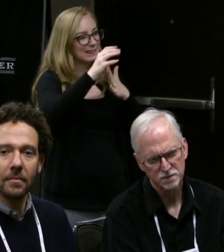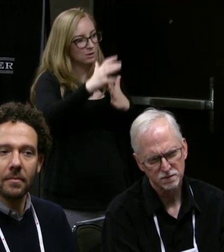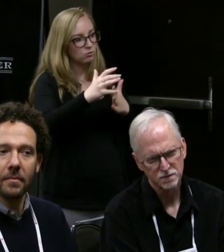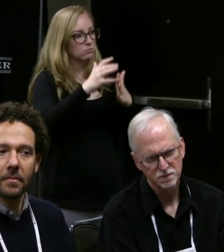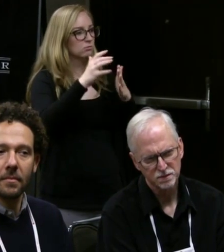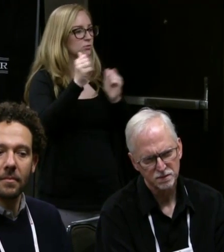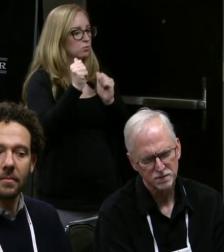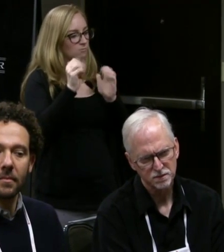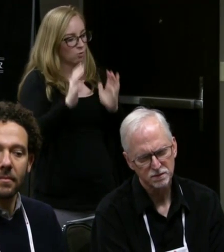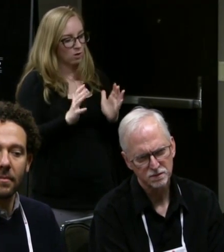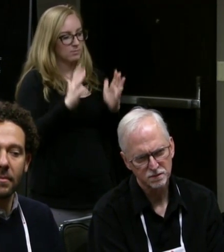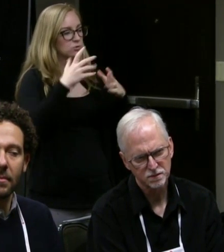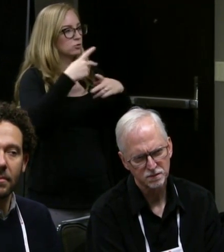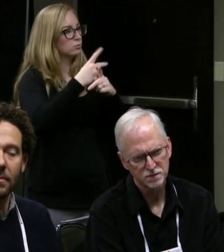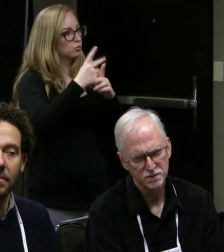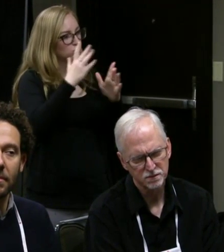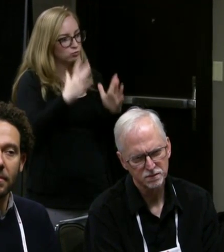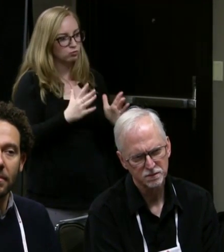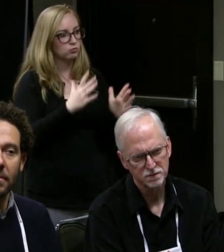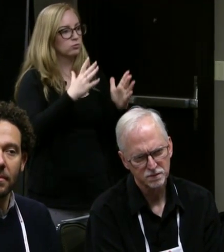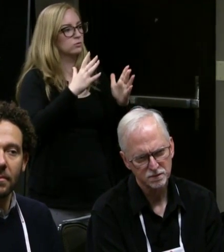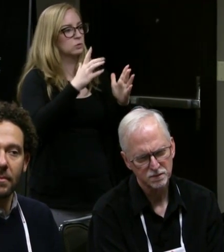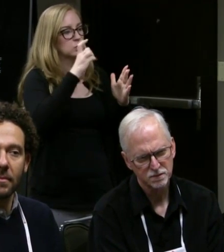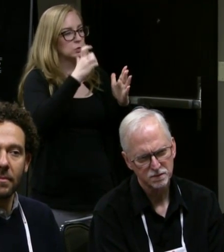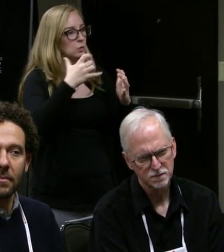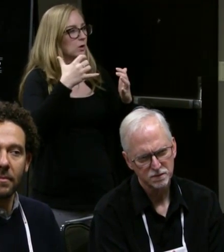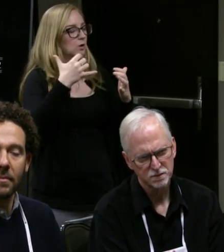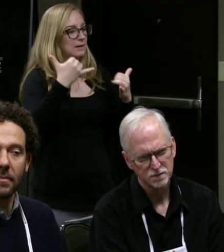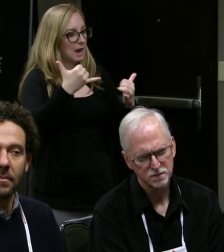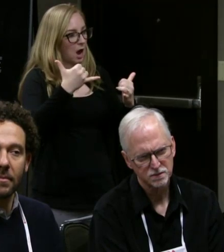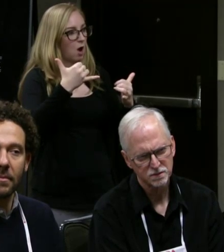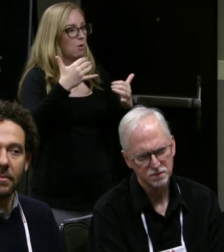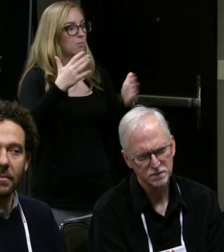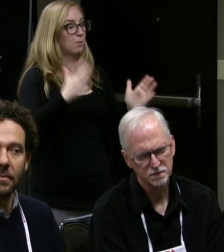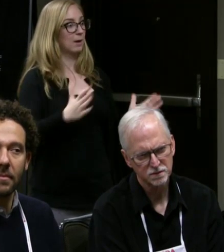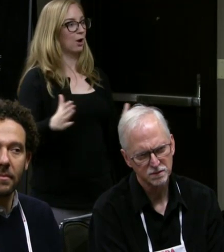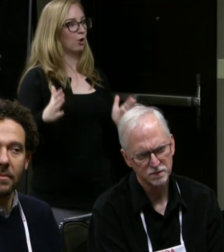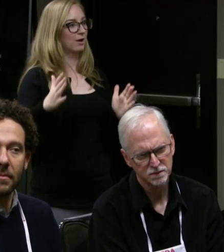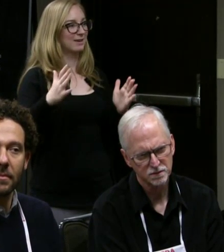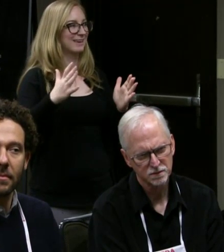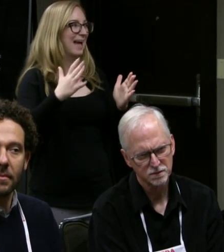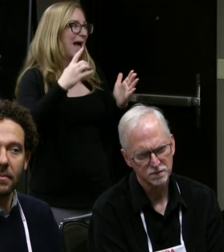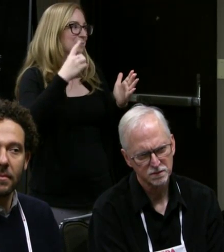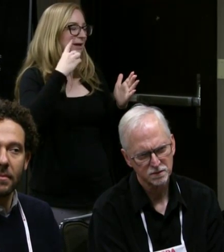producers who are coming up and who are prepared? I mean I feel like it's happening.